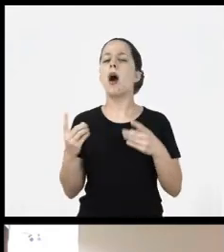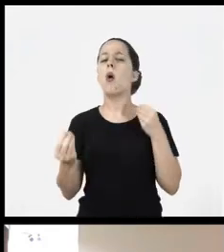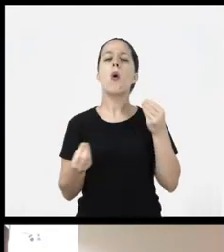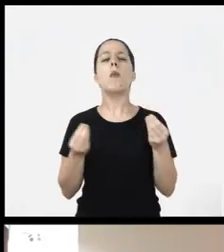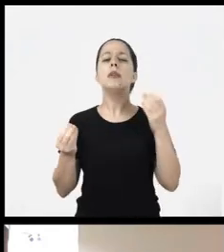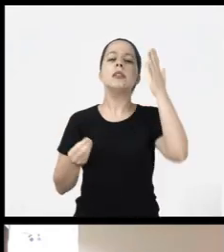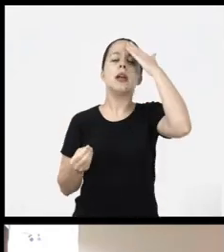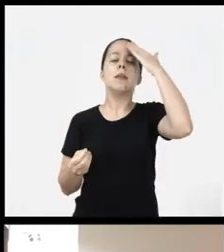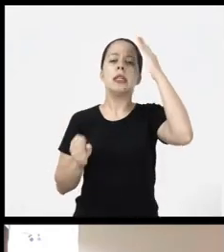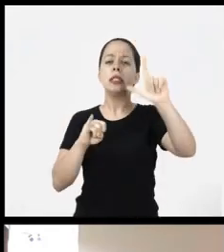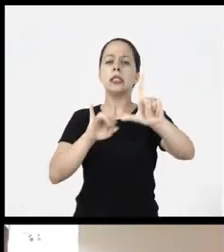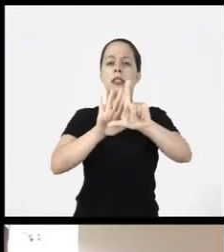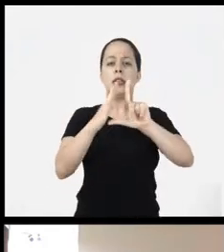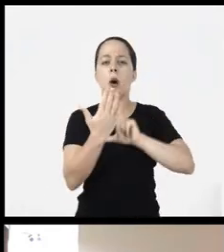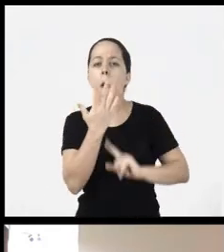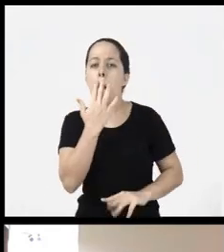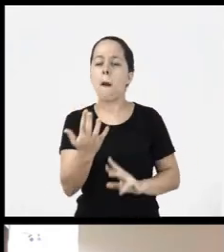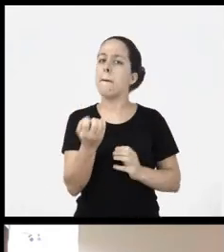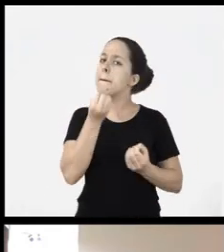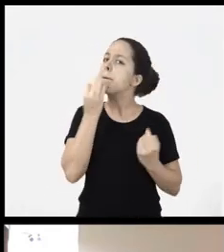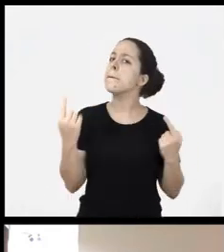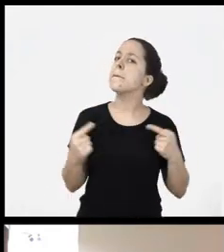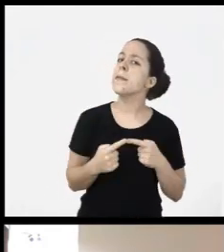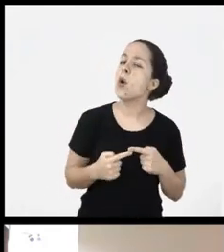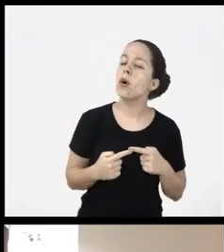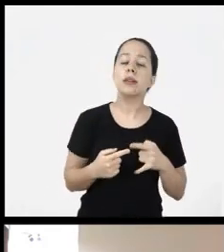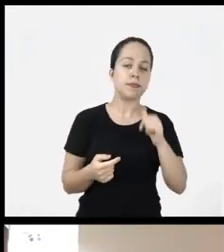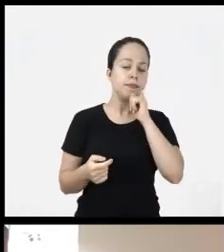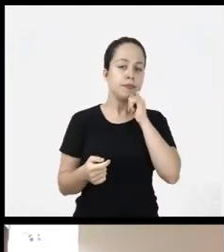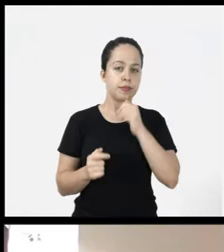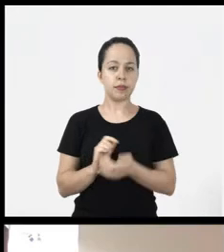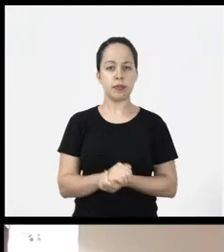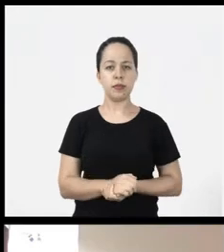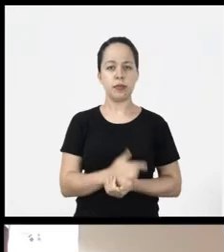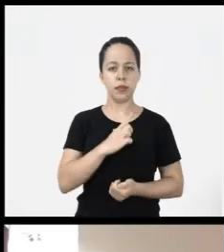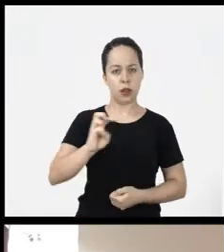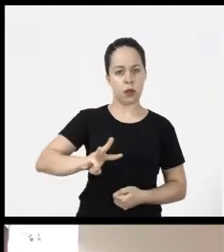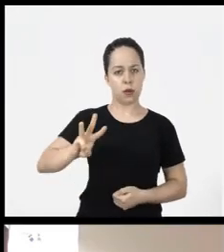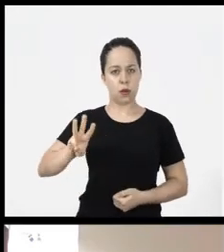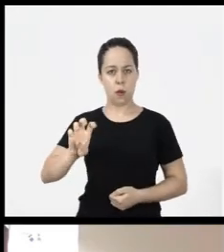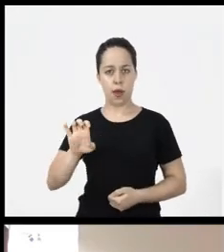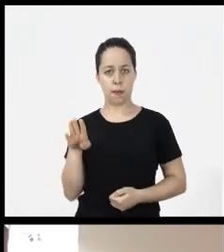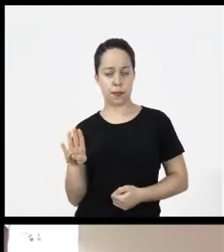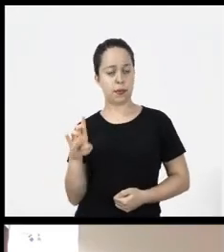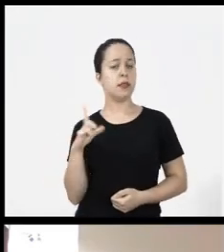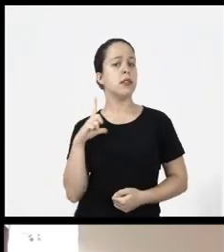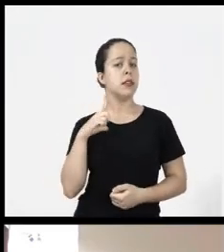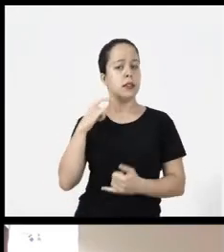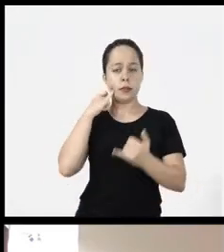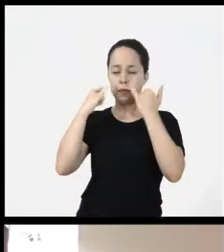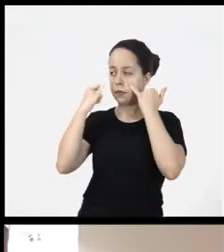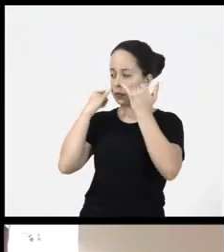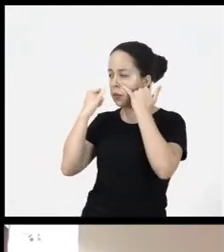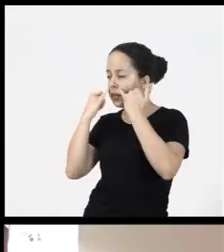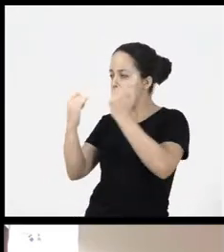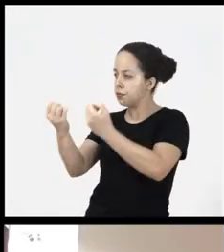know if the contrast ratio is and it is good there are tools like the web there they will